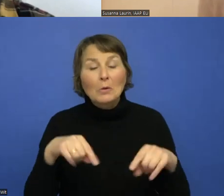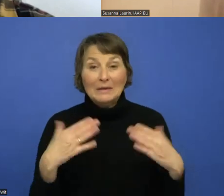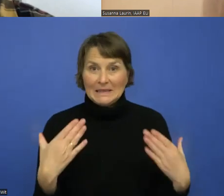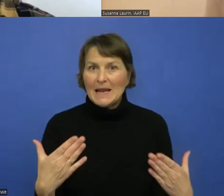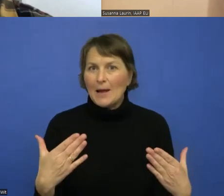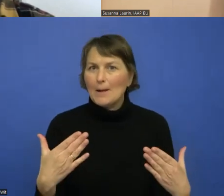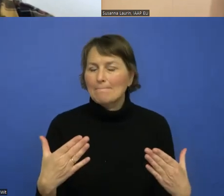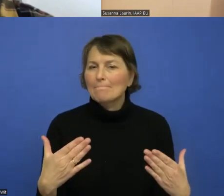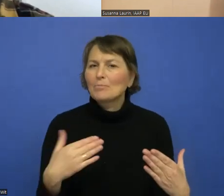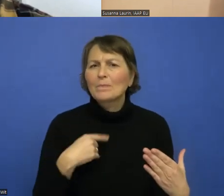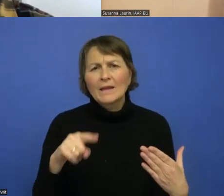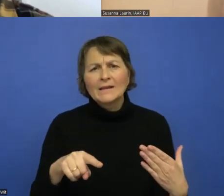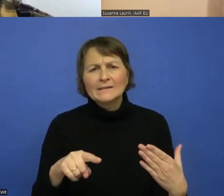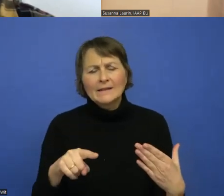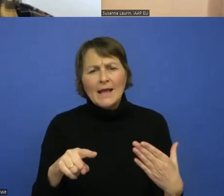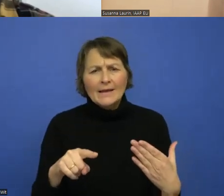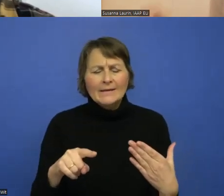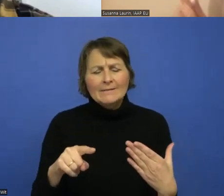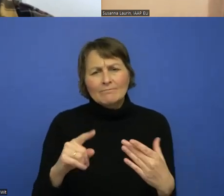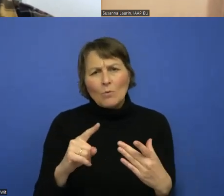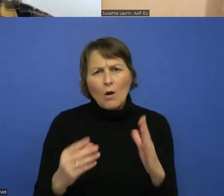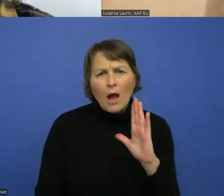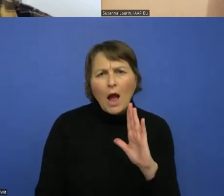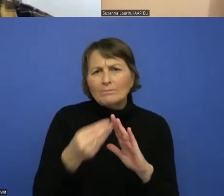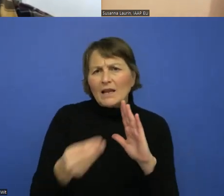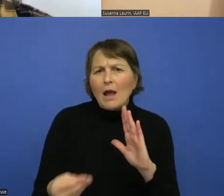So I think we in the certification committee we will kind of sign off on that very soon.